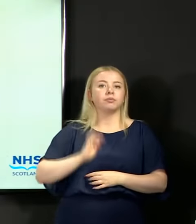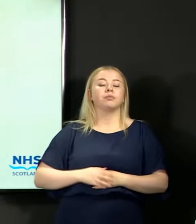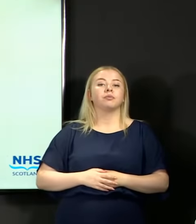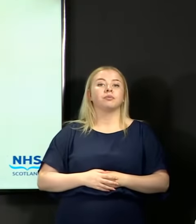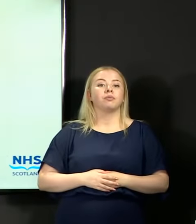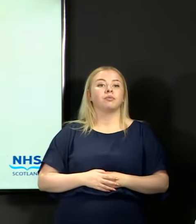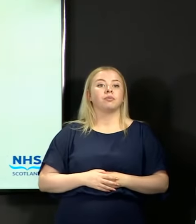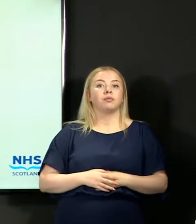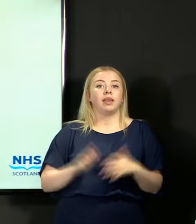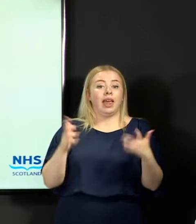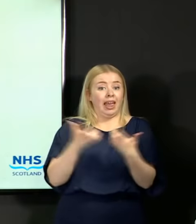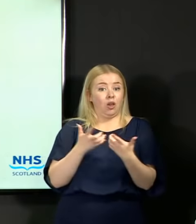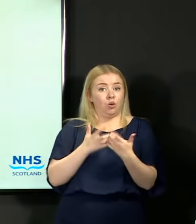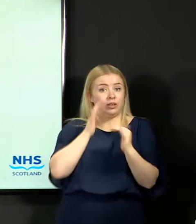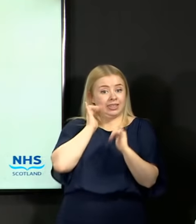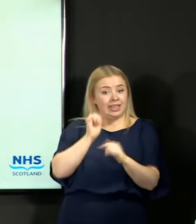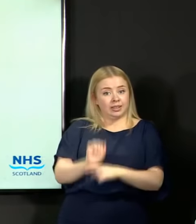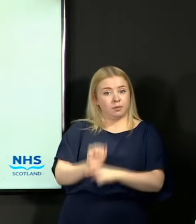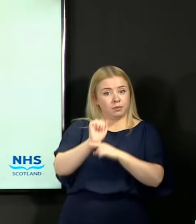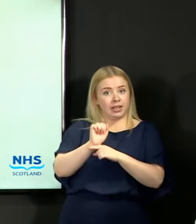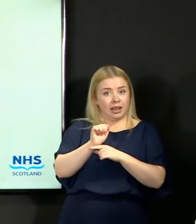of the Test and Protect regime within schools.